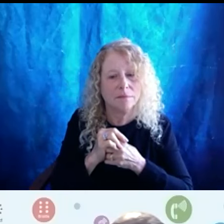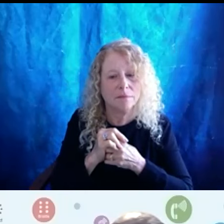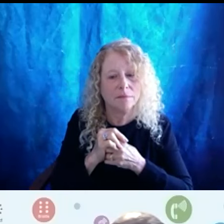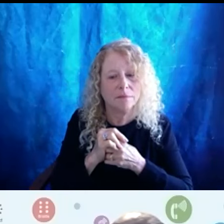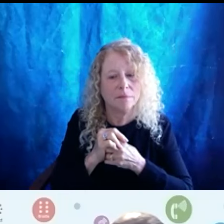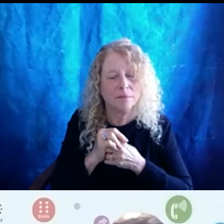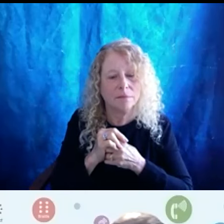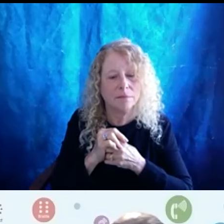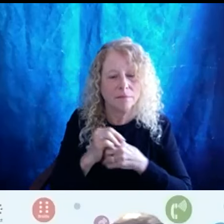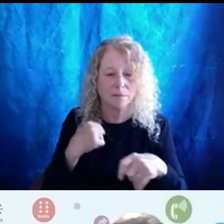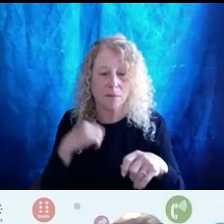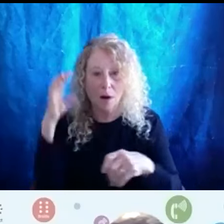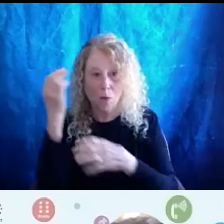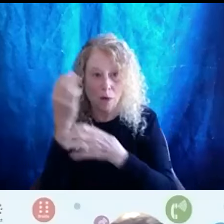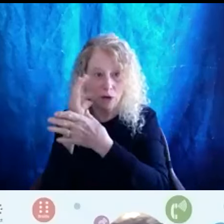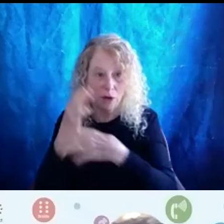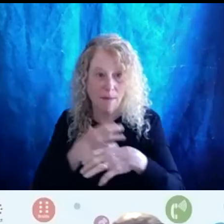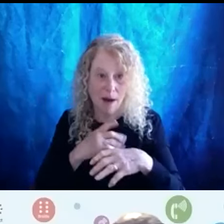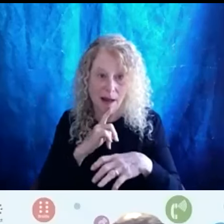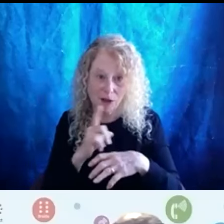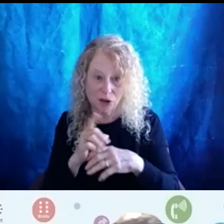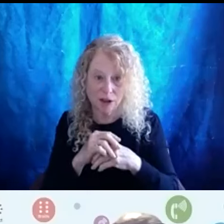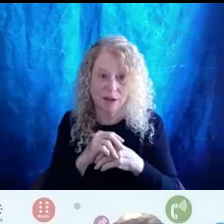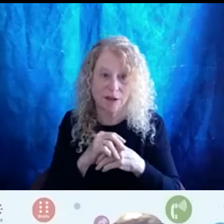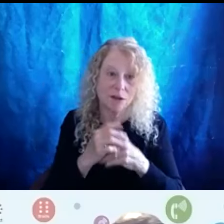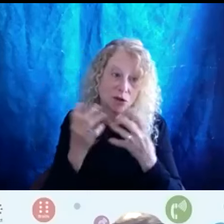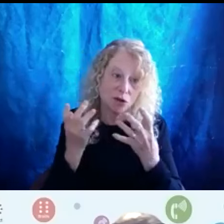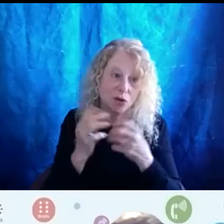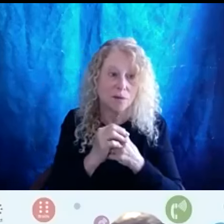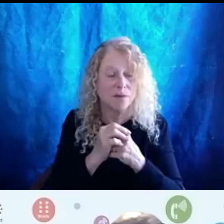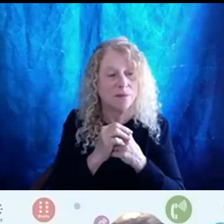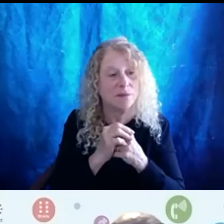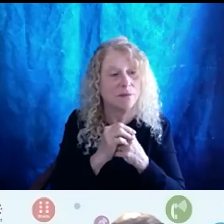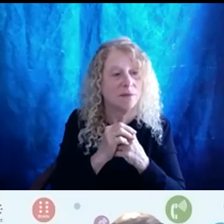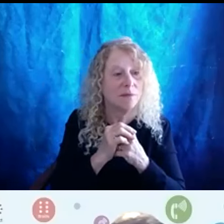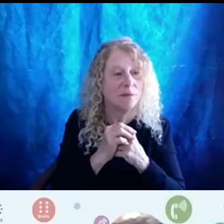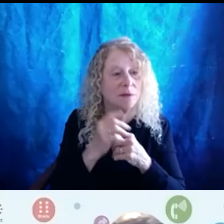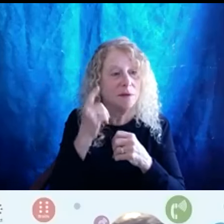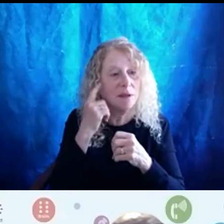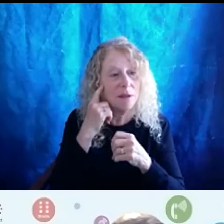I want to share mine actually. So I think so been working with,